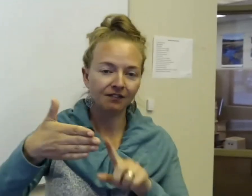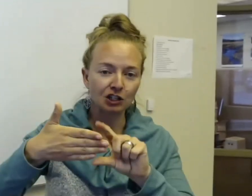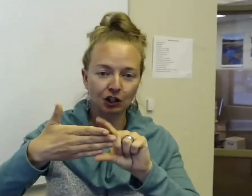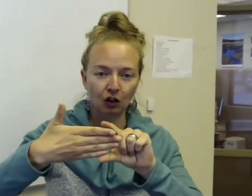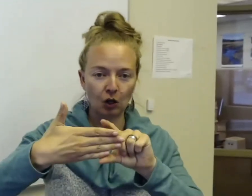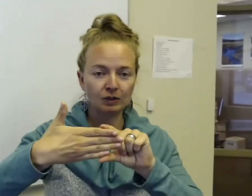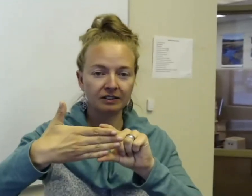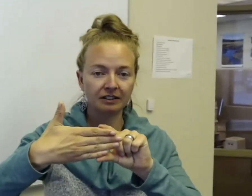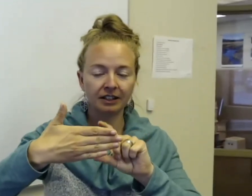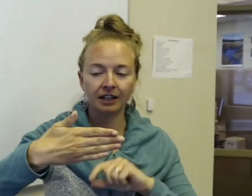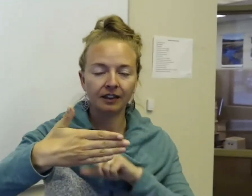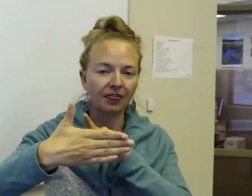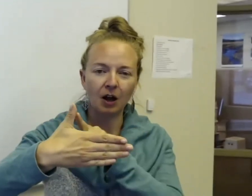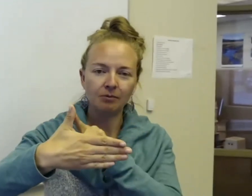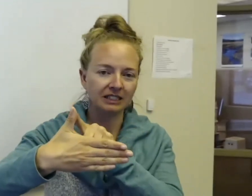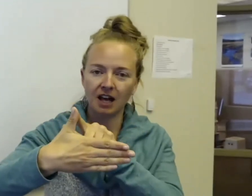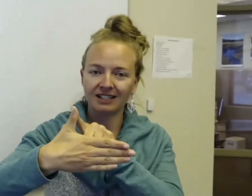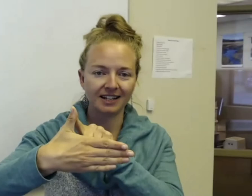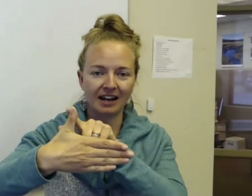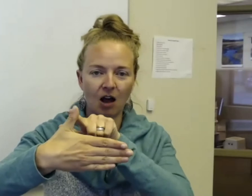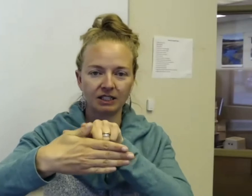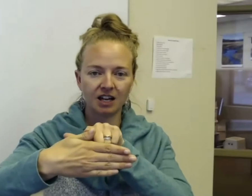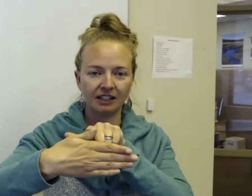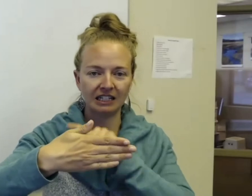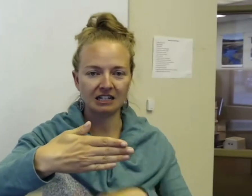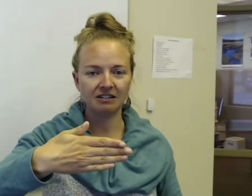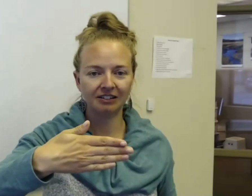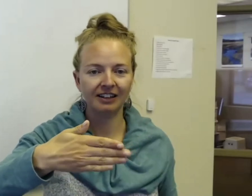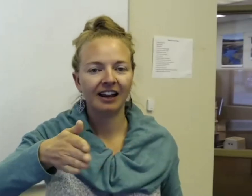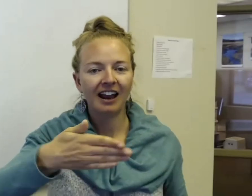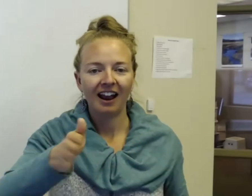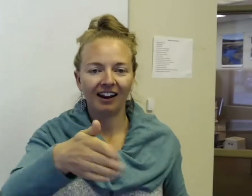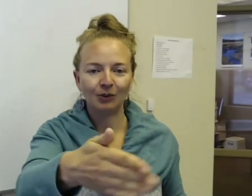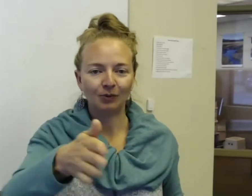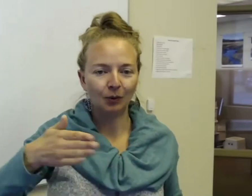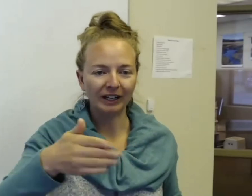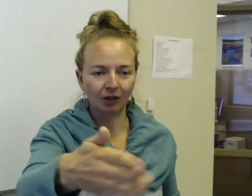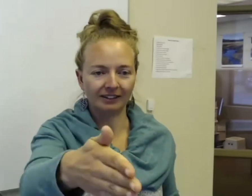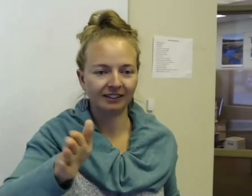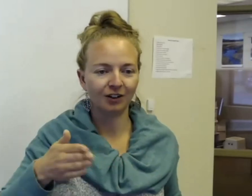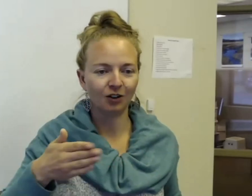fingers are closed, the thumb is not sticking out, it's tucked in, and you wiggle it, and